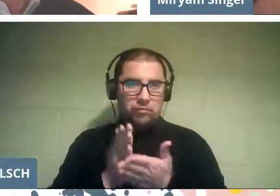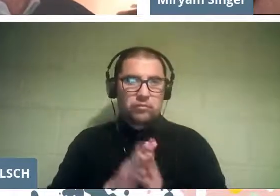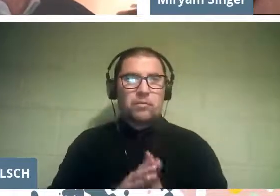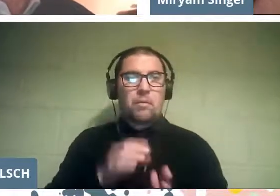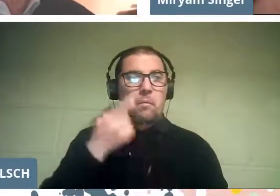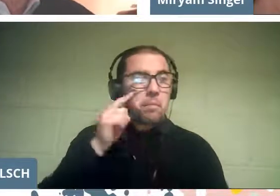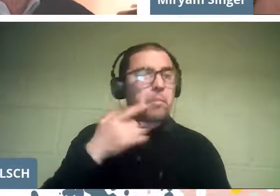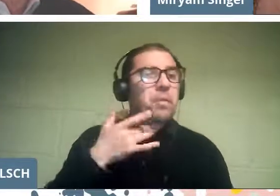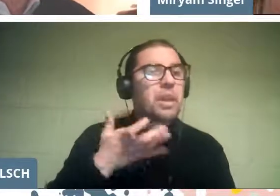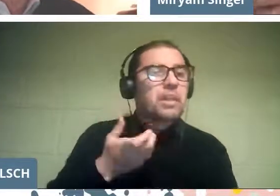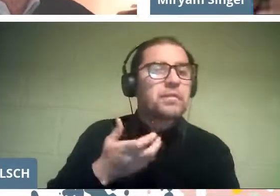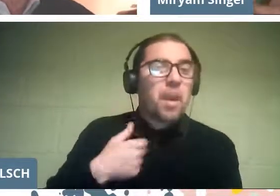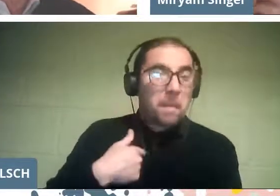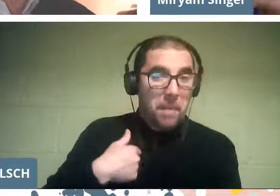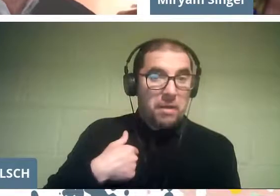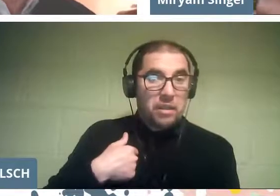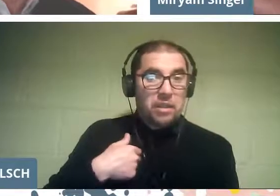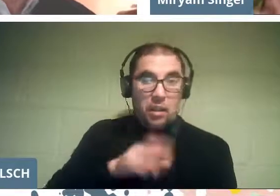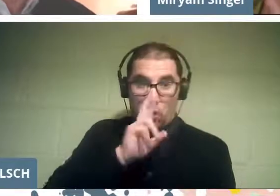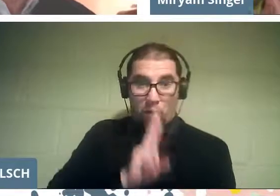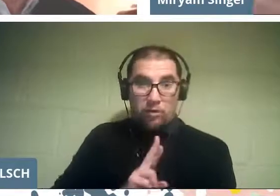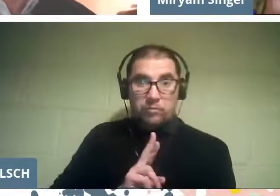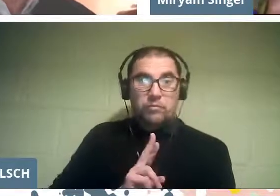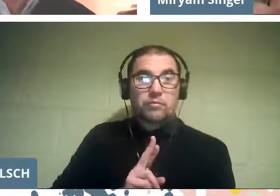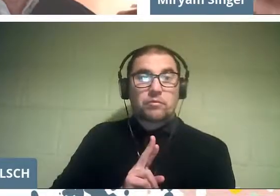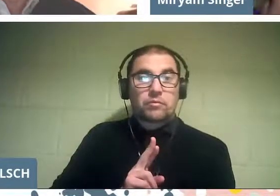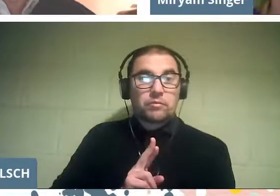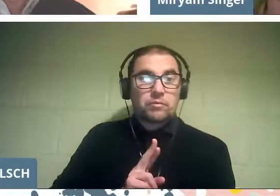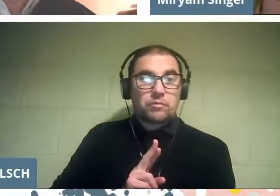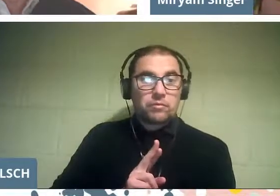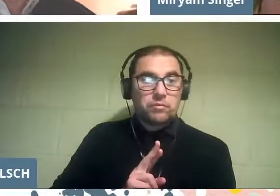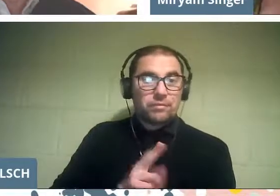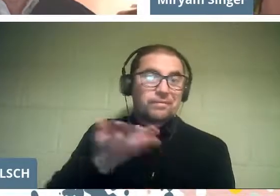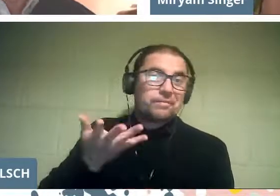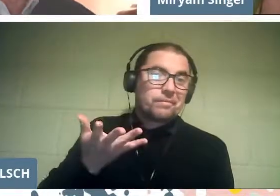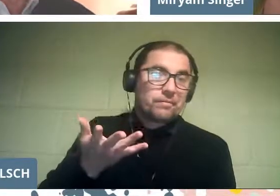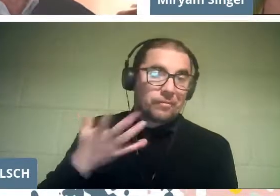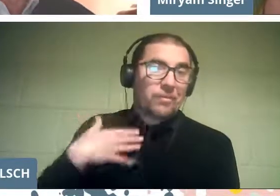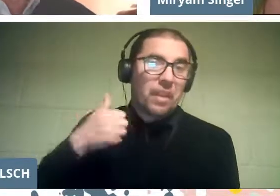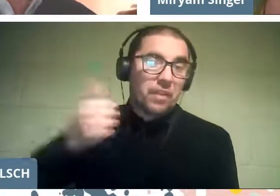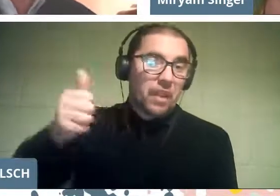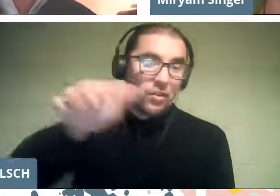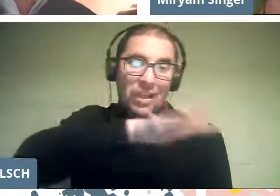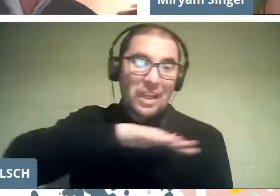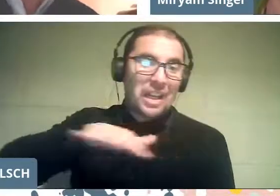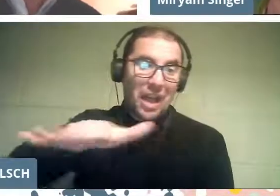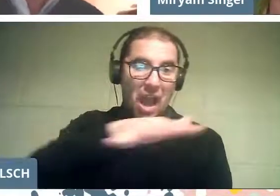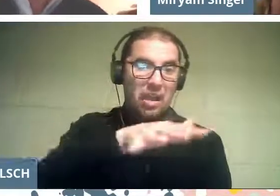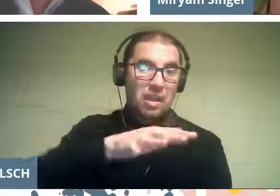because my role was of course the general direction of the festival.